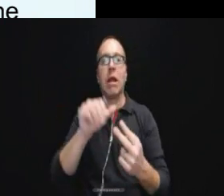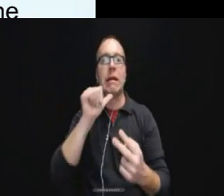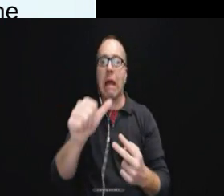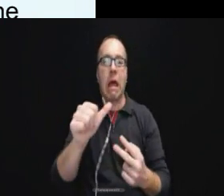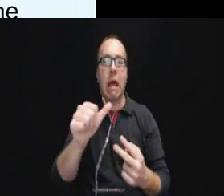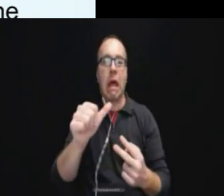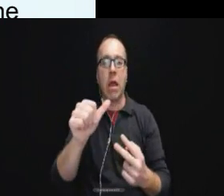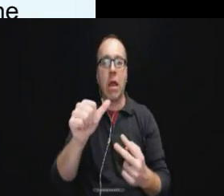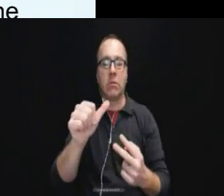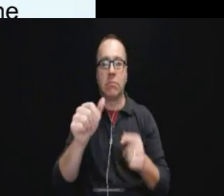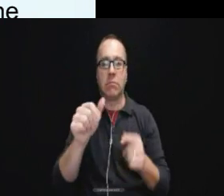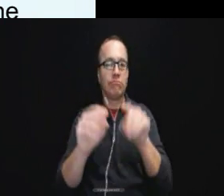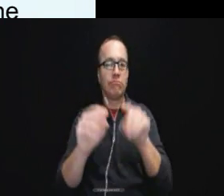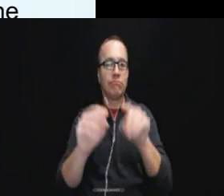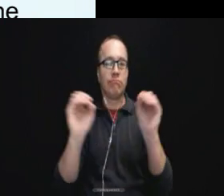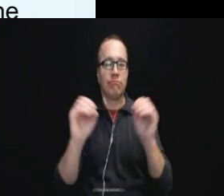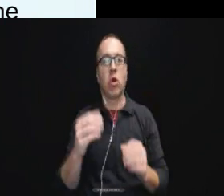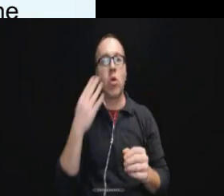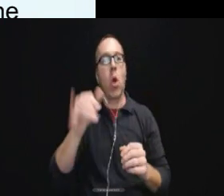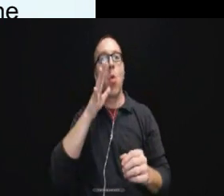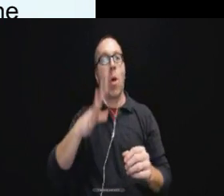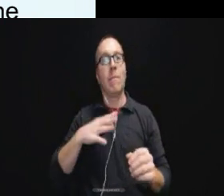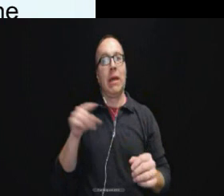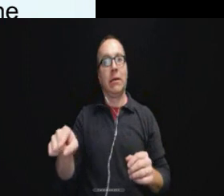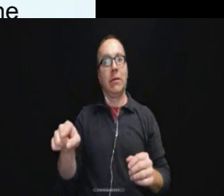We know that the woman was certainly not an appropriate person to use.